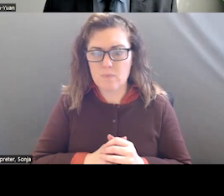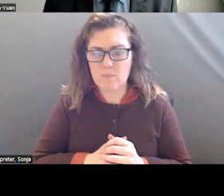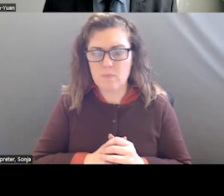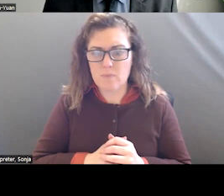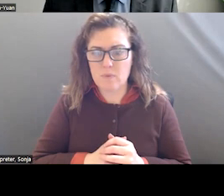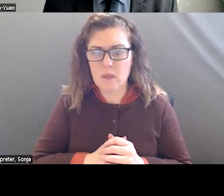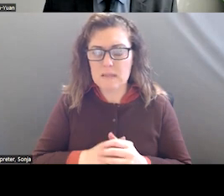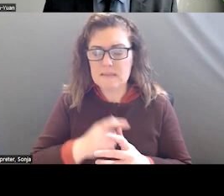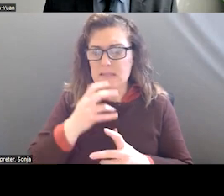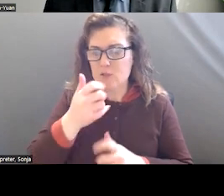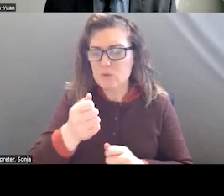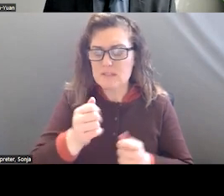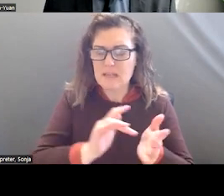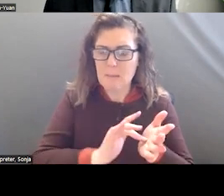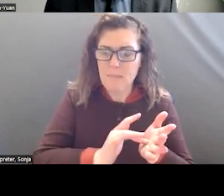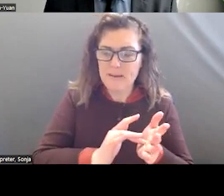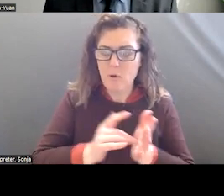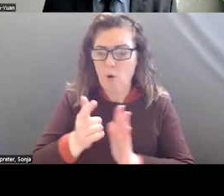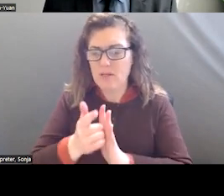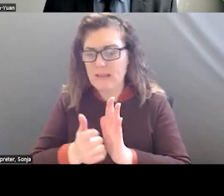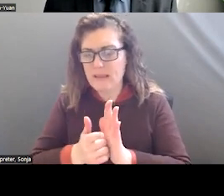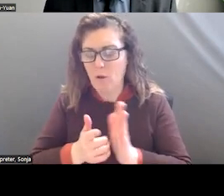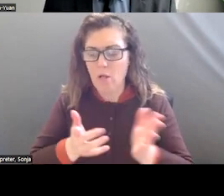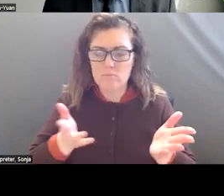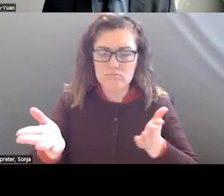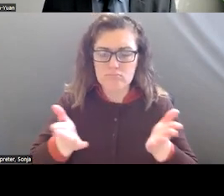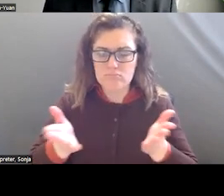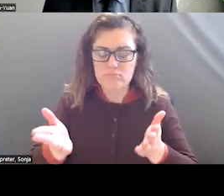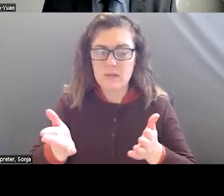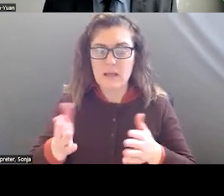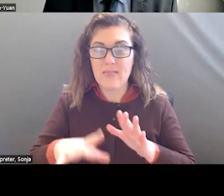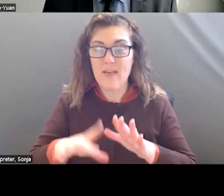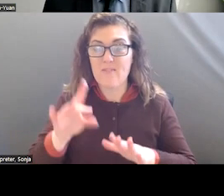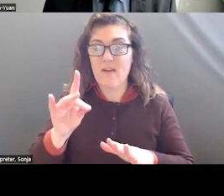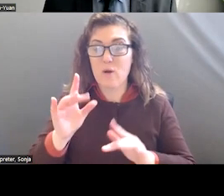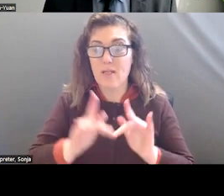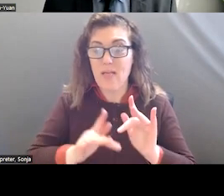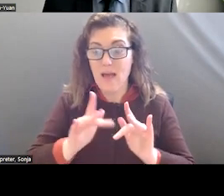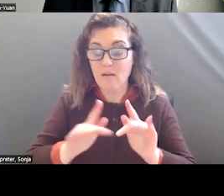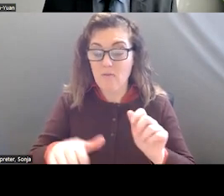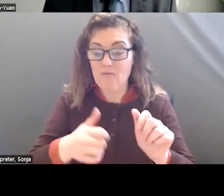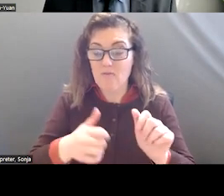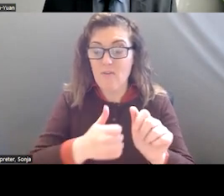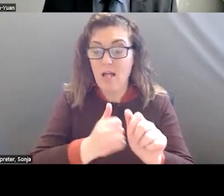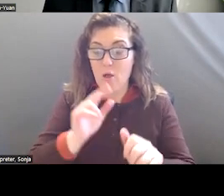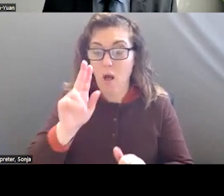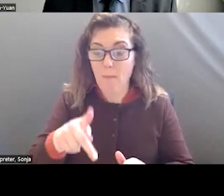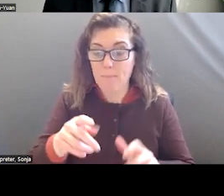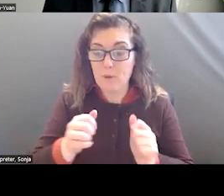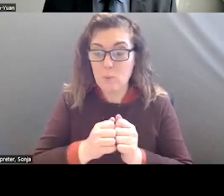IT IS A MEDICAL LEGAL THING THAT FOUND THERE WAS A LACK OF FOLLOWUP IN PEOPLE WHO WERE DISABLED AFTER THE ACCIDENTS AND THAT